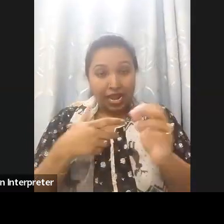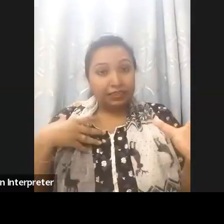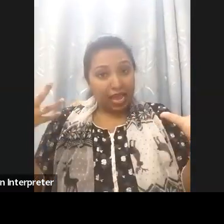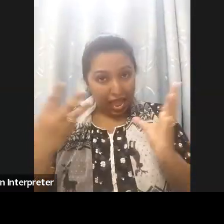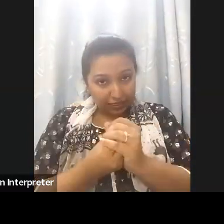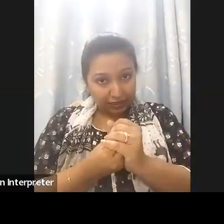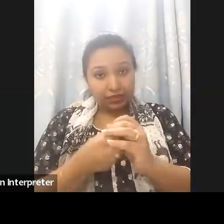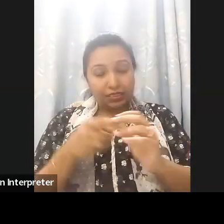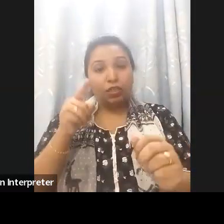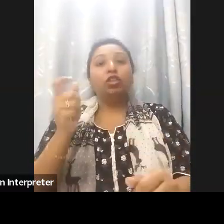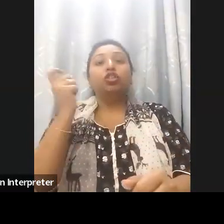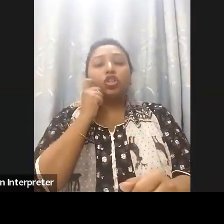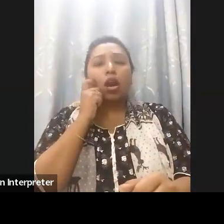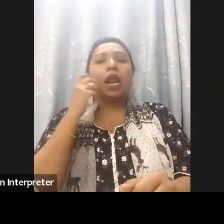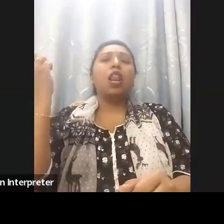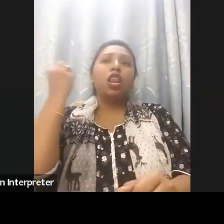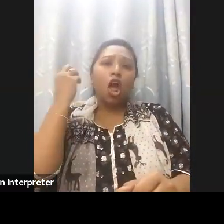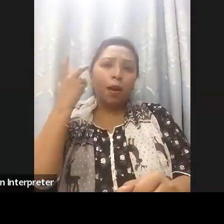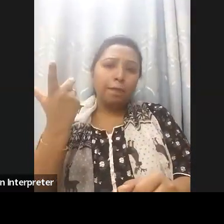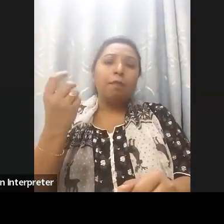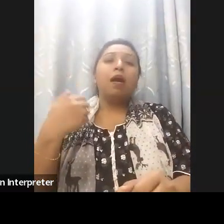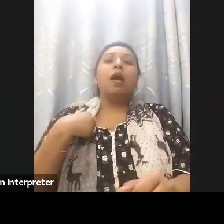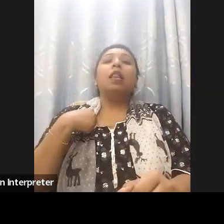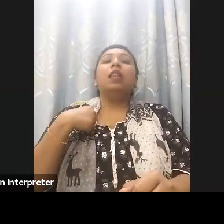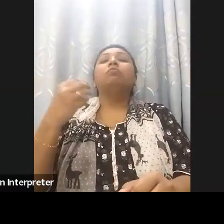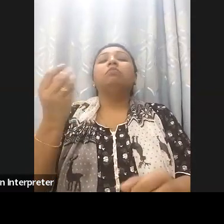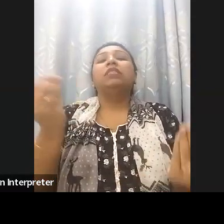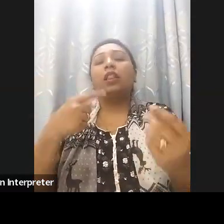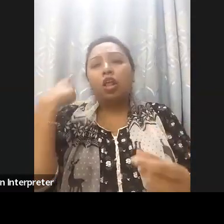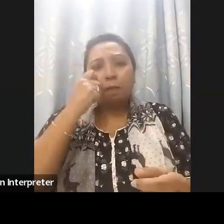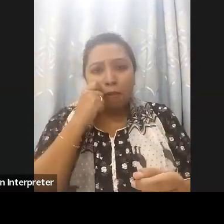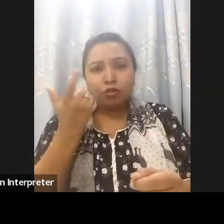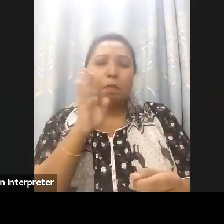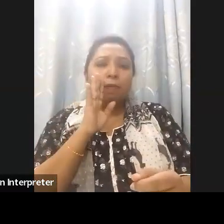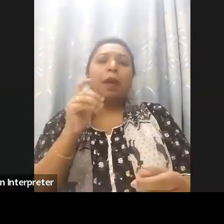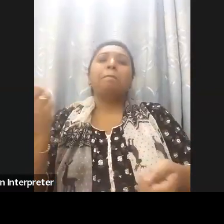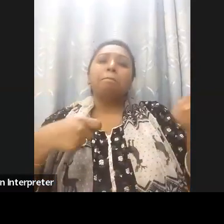Civil Society including also the organization of person with disabilities, private sector, communities